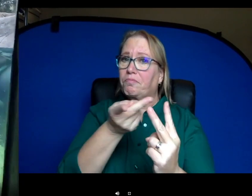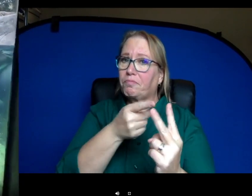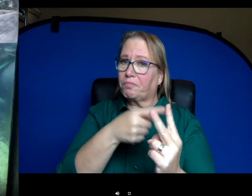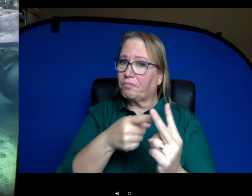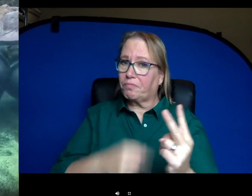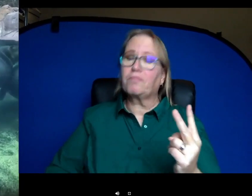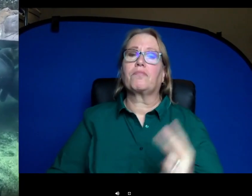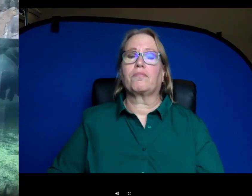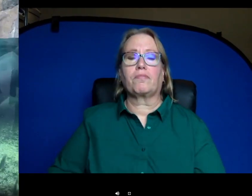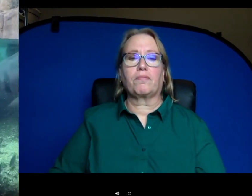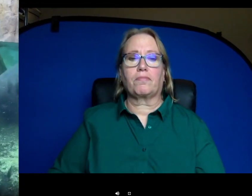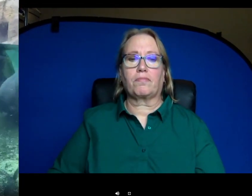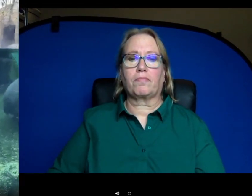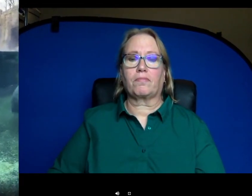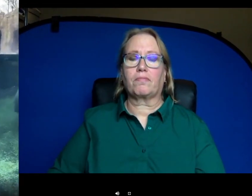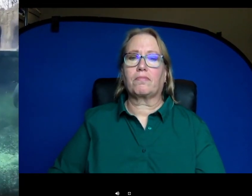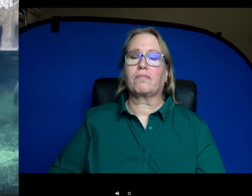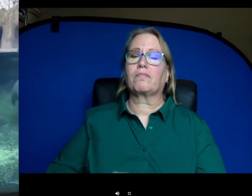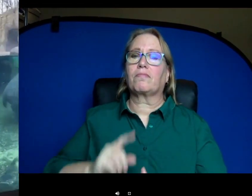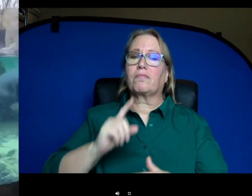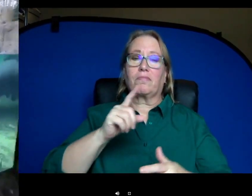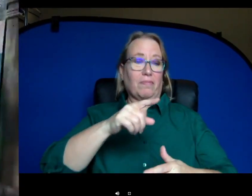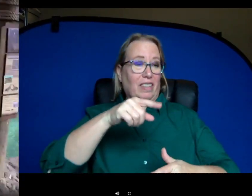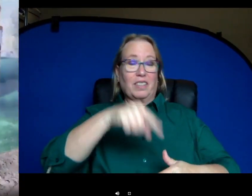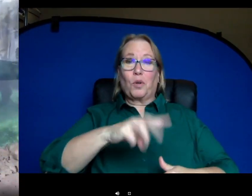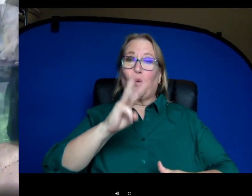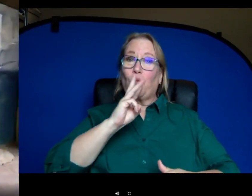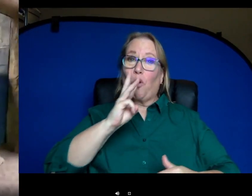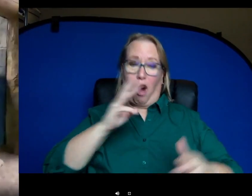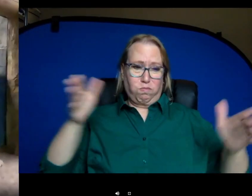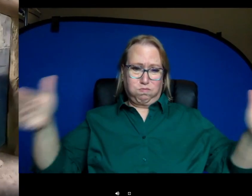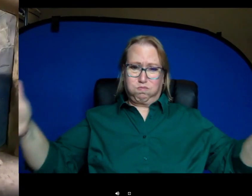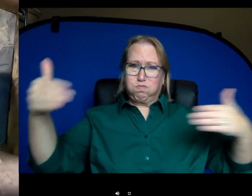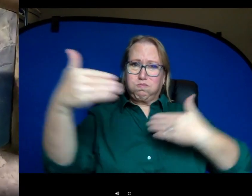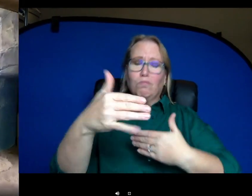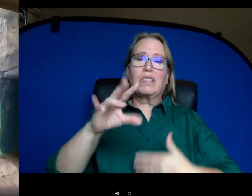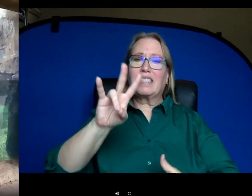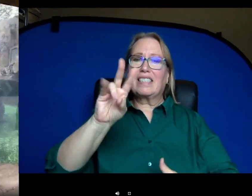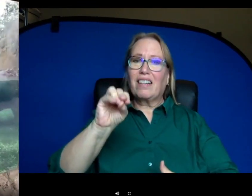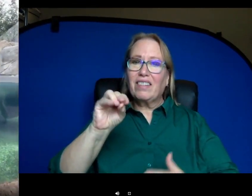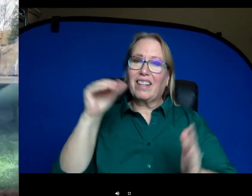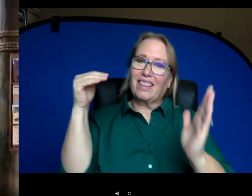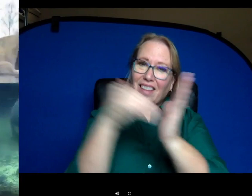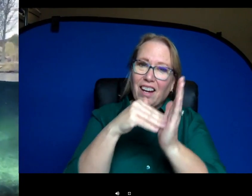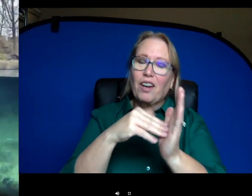This is actually a seventy thousand gallon water tank uh for the hippos and it's